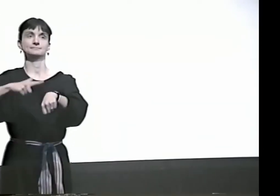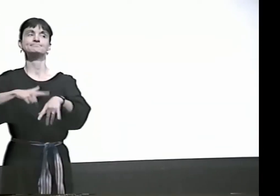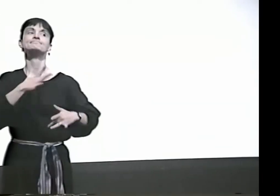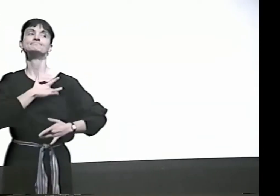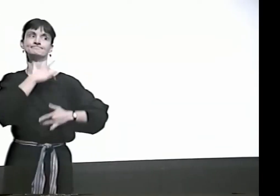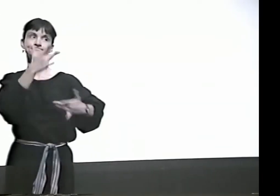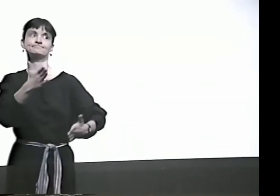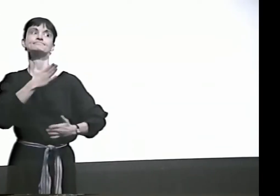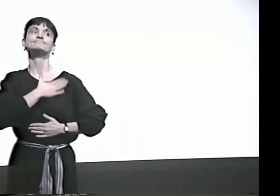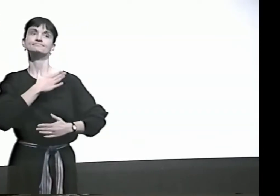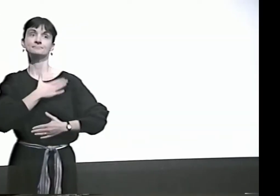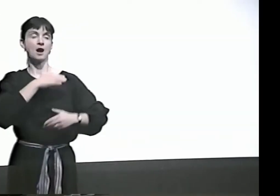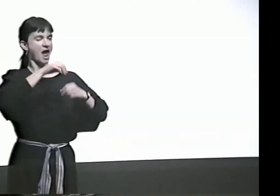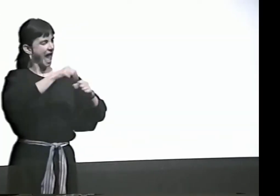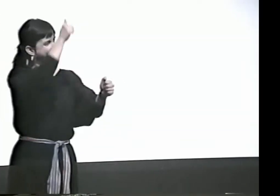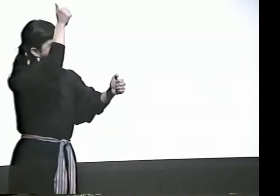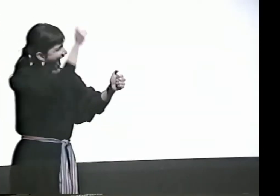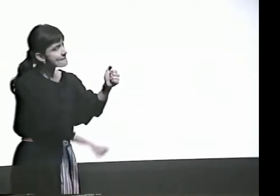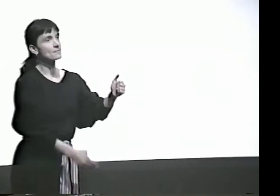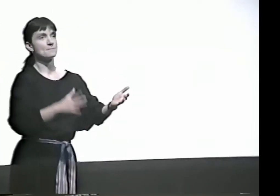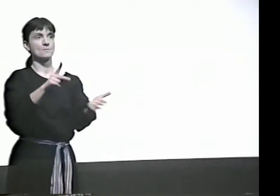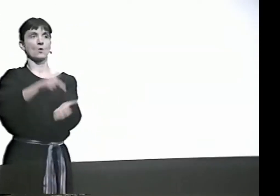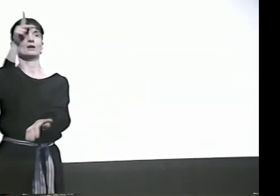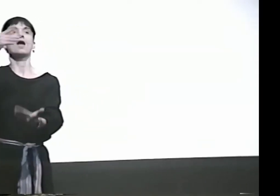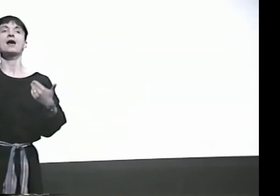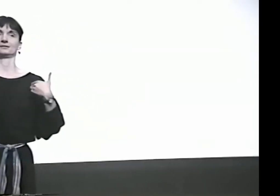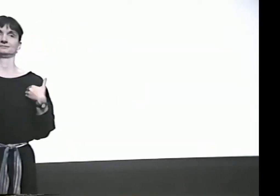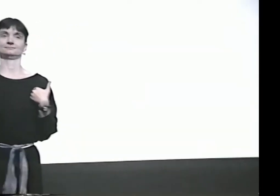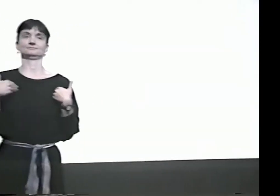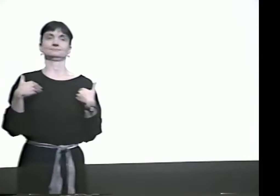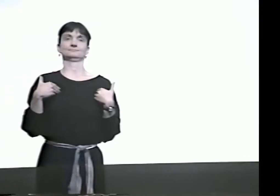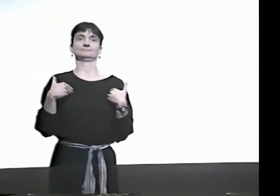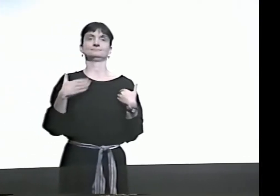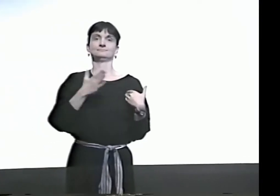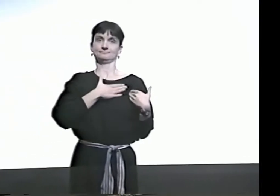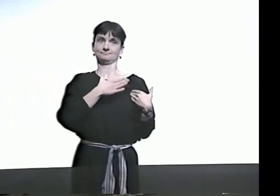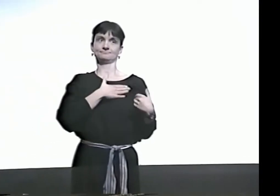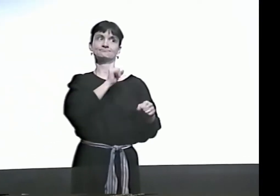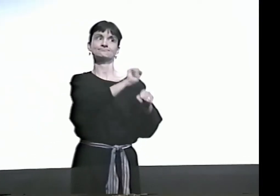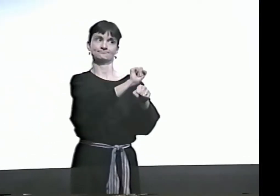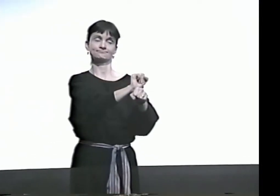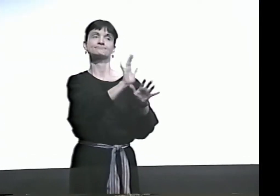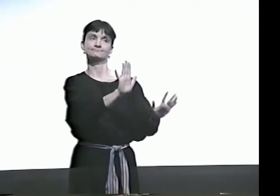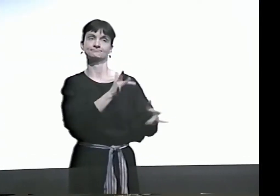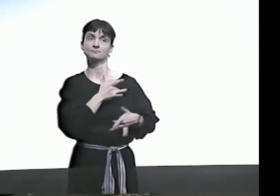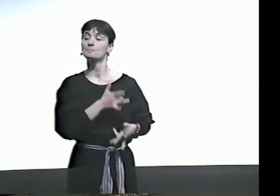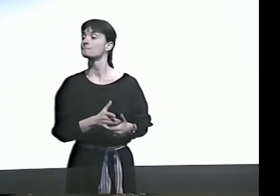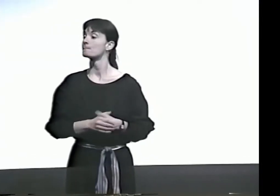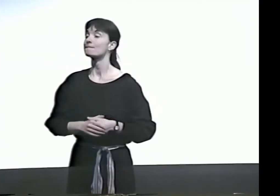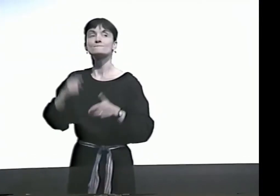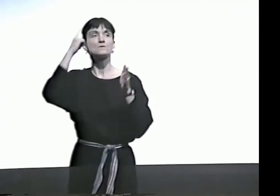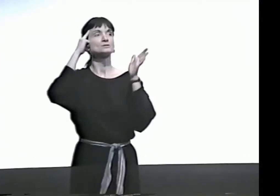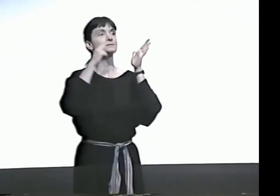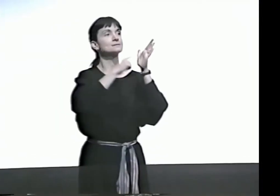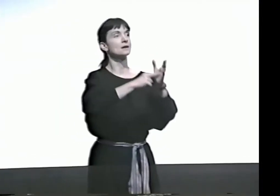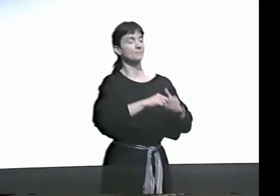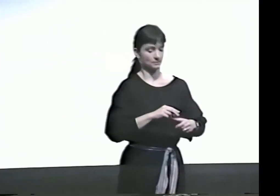AND I USUALLY REPEAT 3 TIMES. THAT'S MY TENDENCY. EVERY POEM OF MINE TENDS TO HAVE THAT.